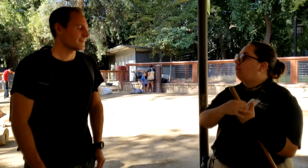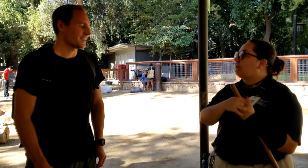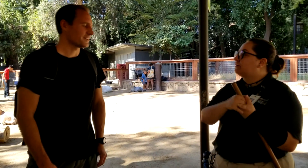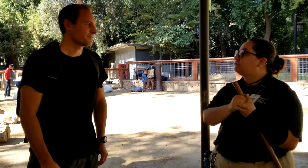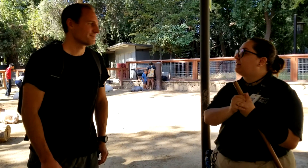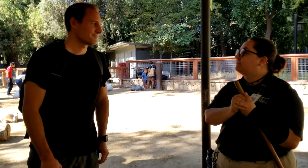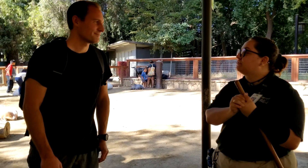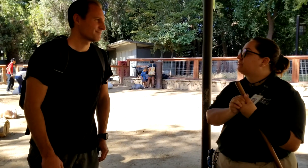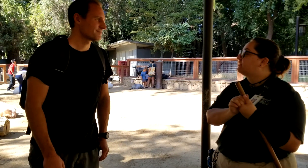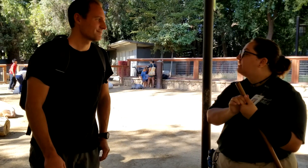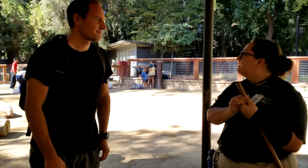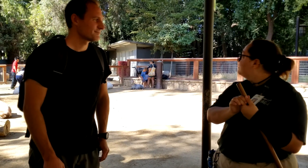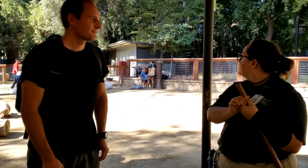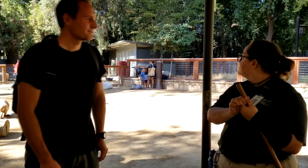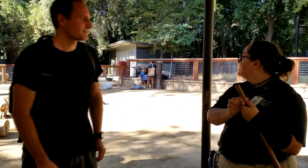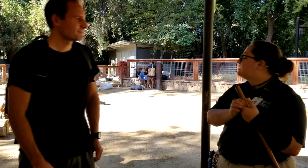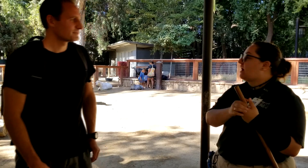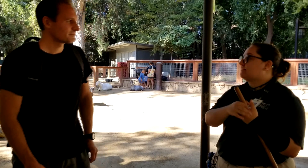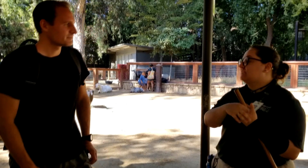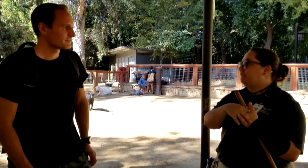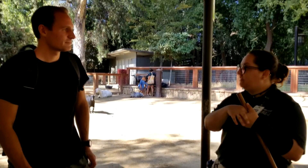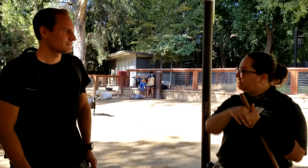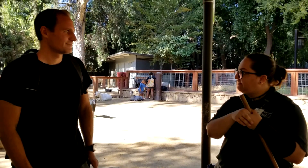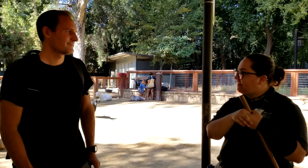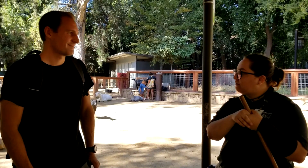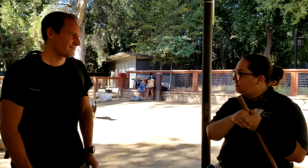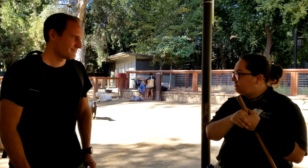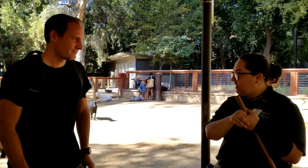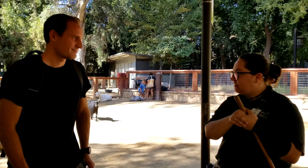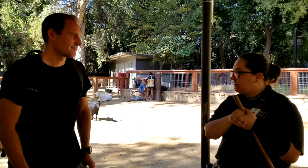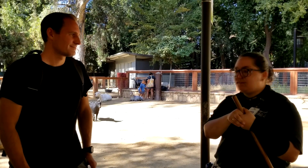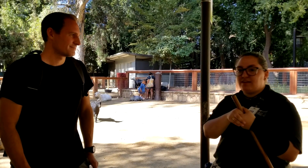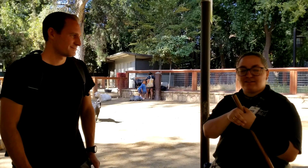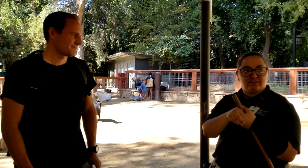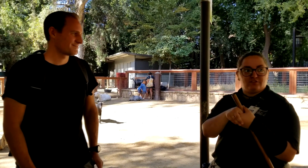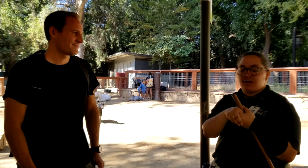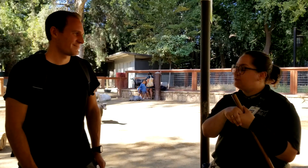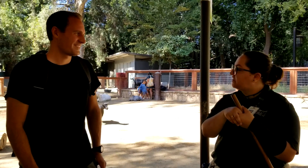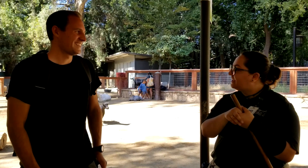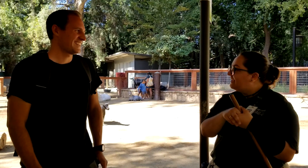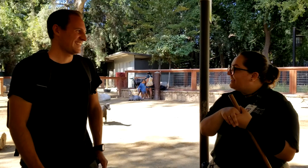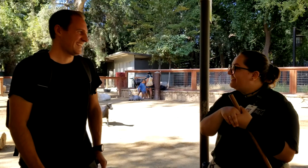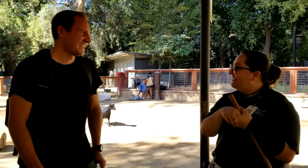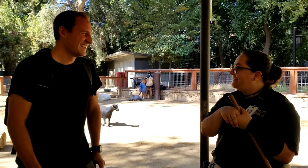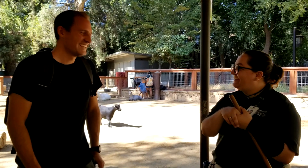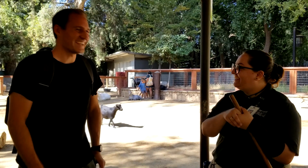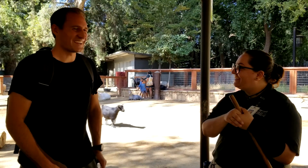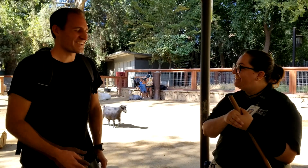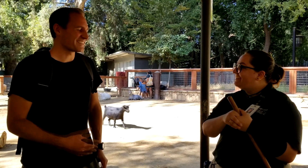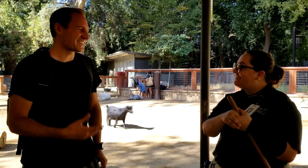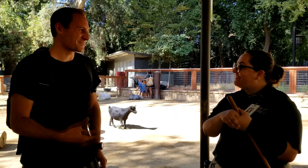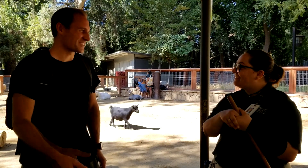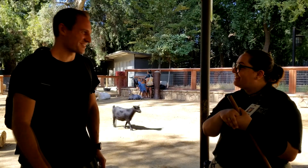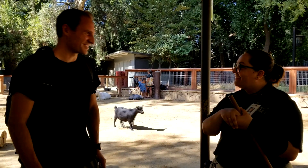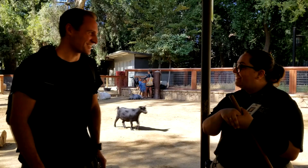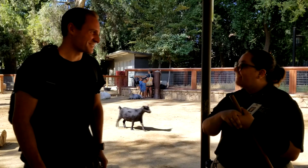hard trying to learn the new syntax and everything like that with ASL. That’s a little challenging. Yeah, I found that to be true too.